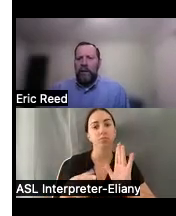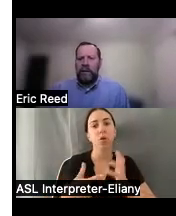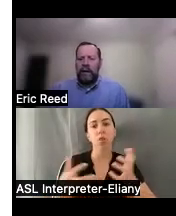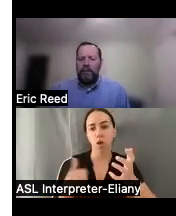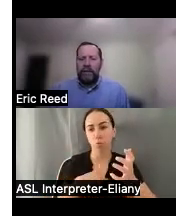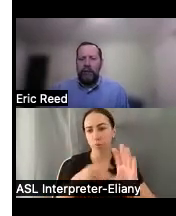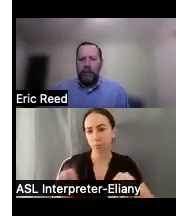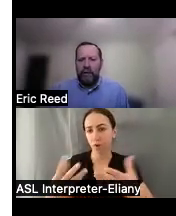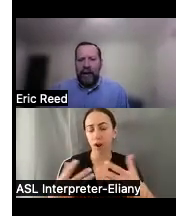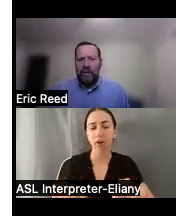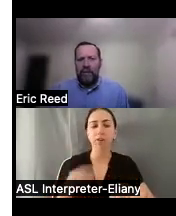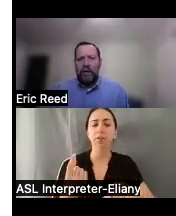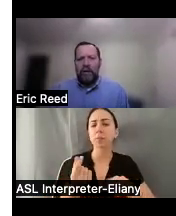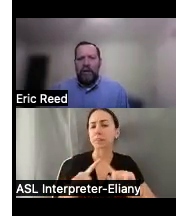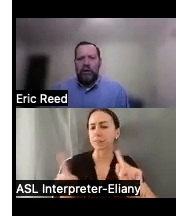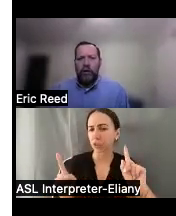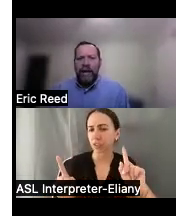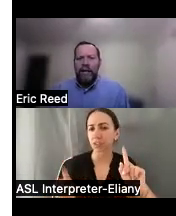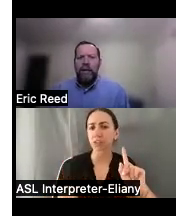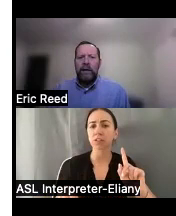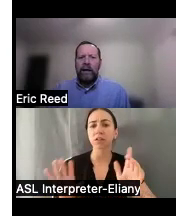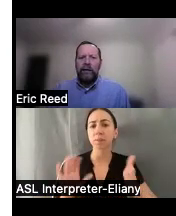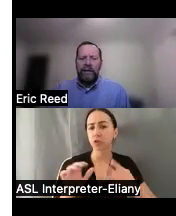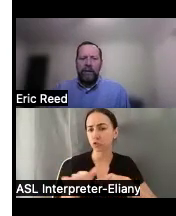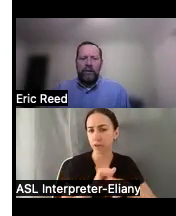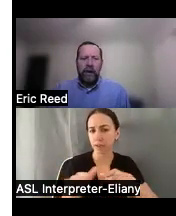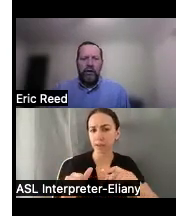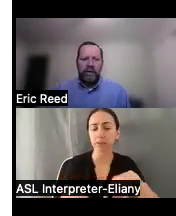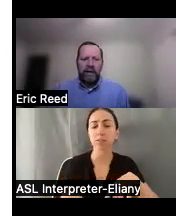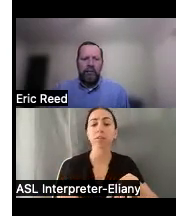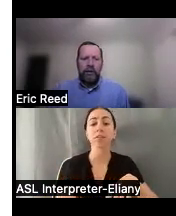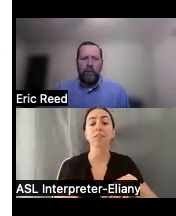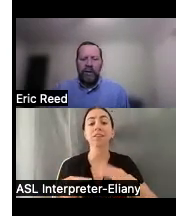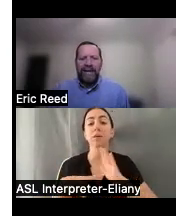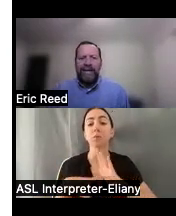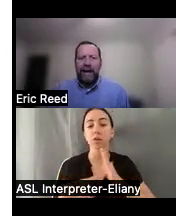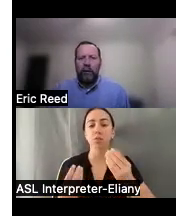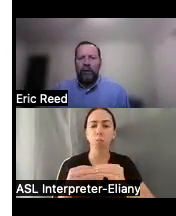little bit different than than the training device demonstrations get much more detailed